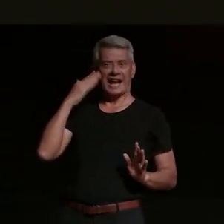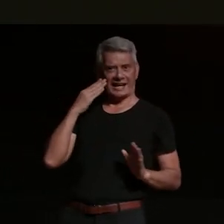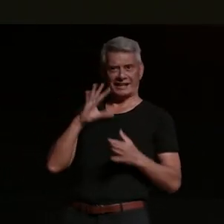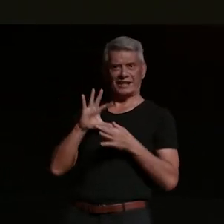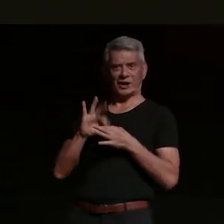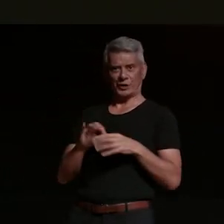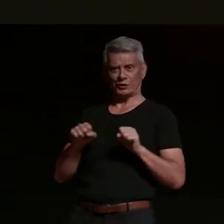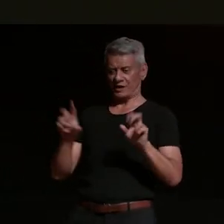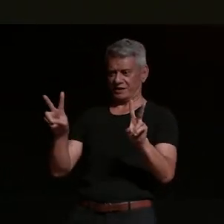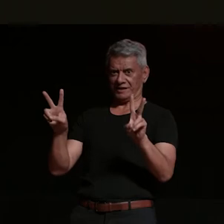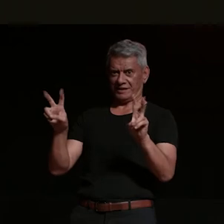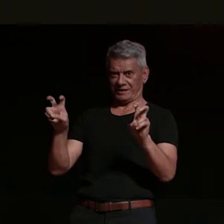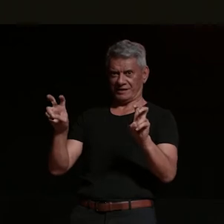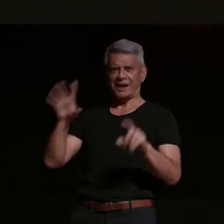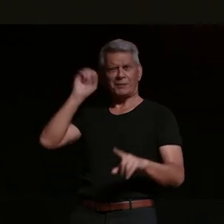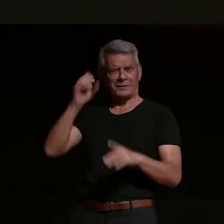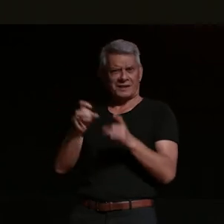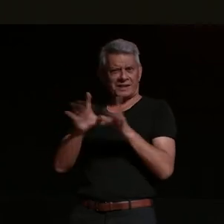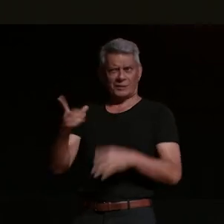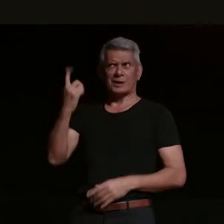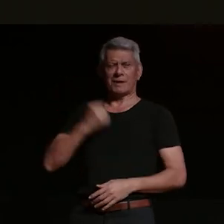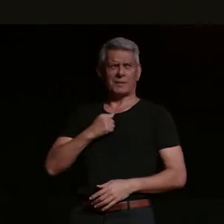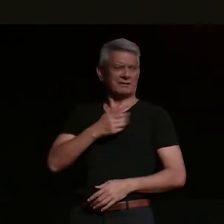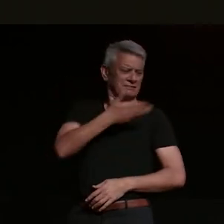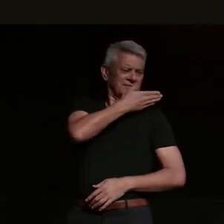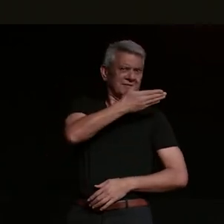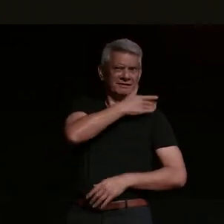of my bikes that i'd stripped down raced on the track for a season blowing it up about four times